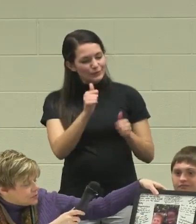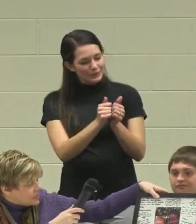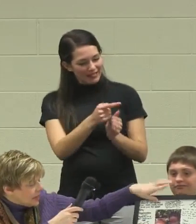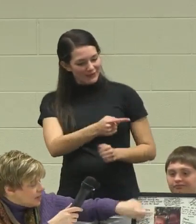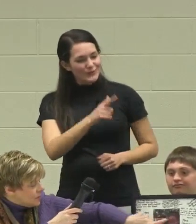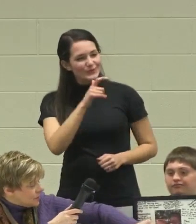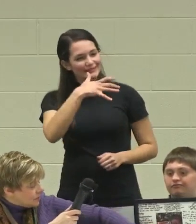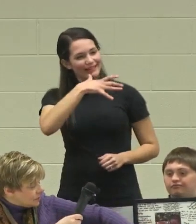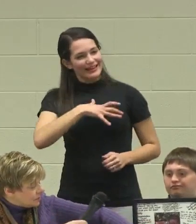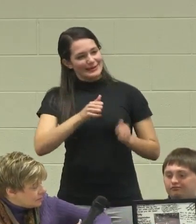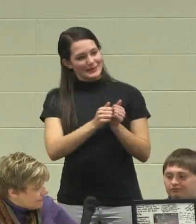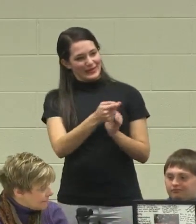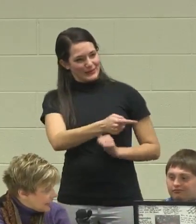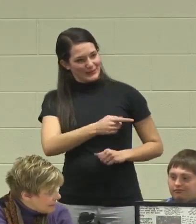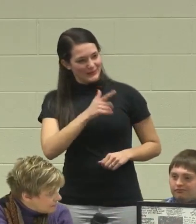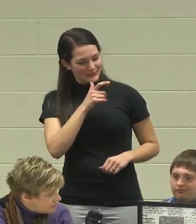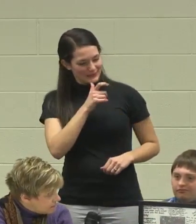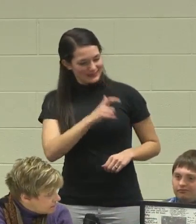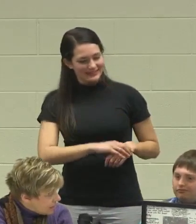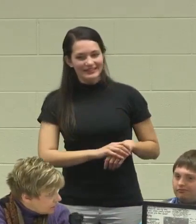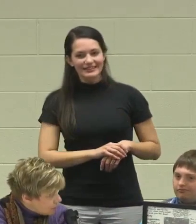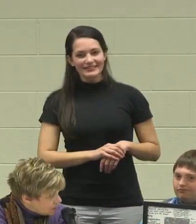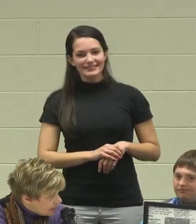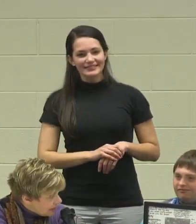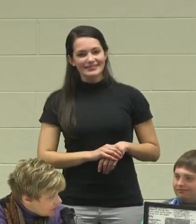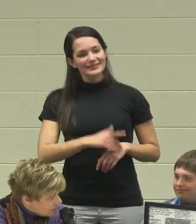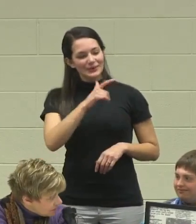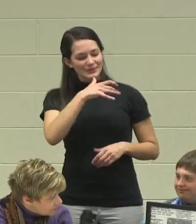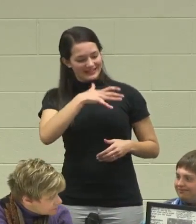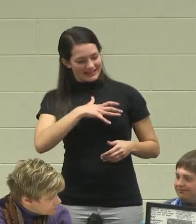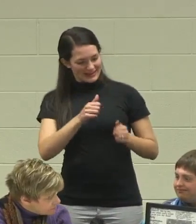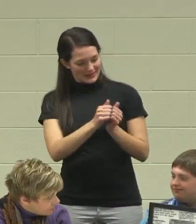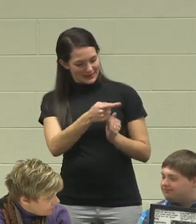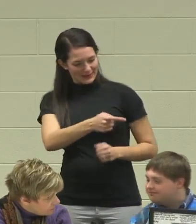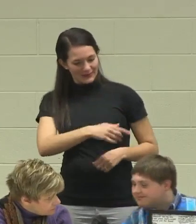Who's the lady with you? Who's the lady with you?